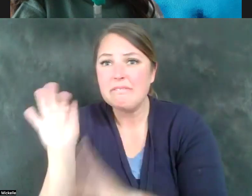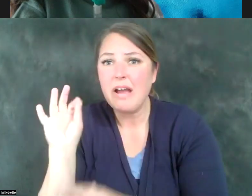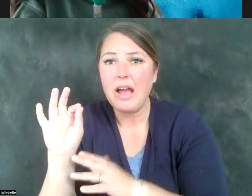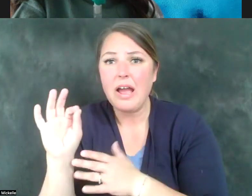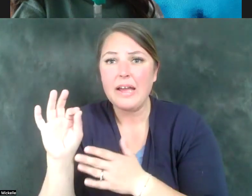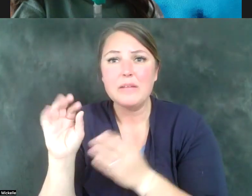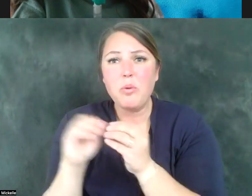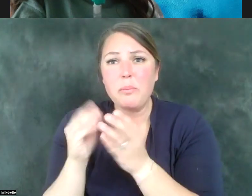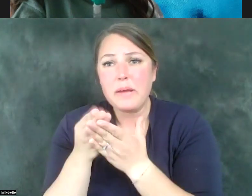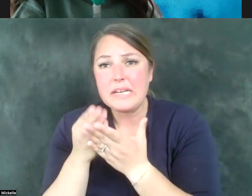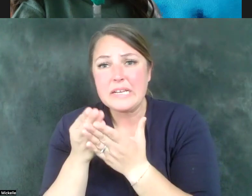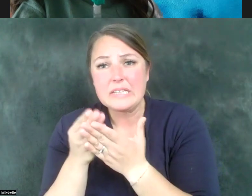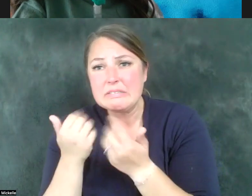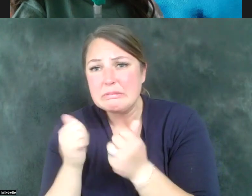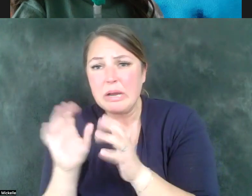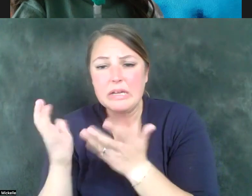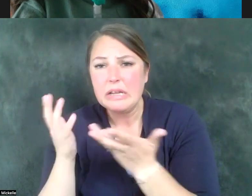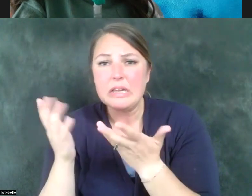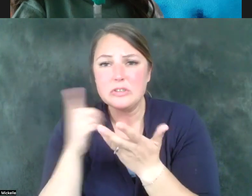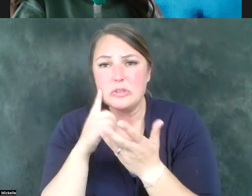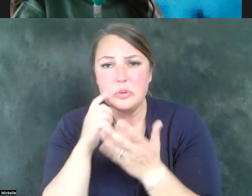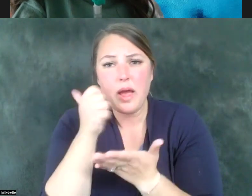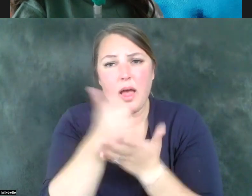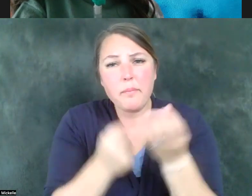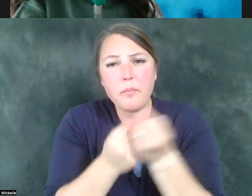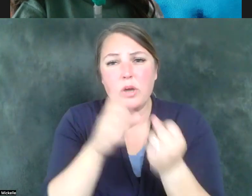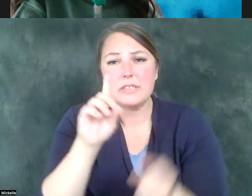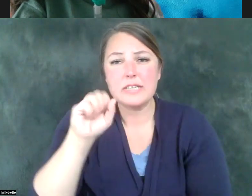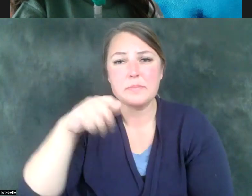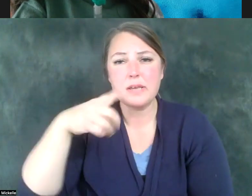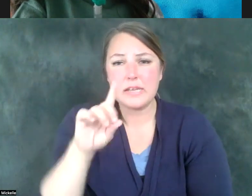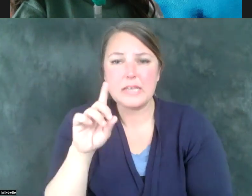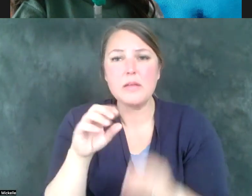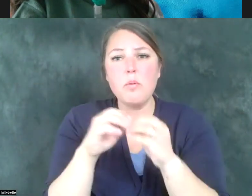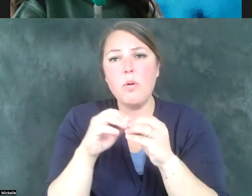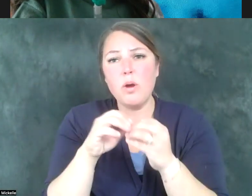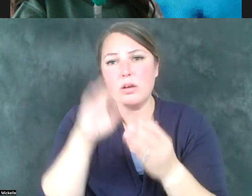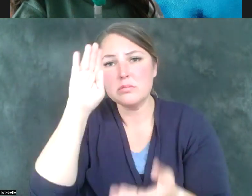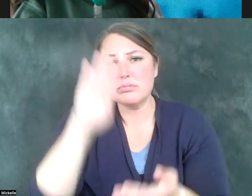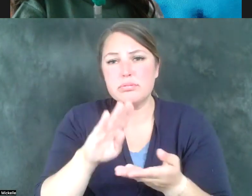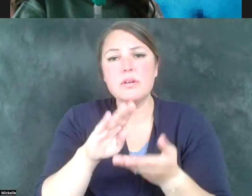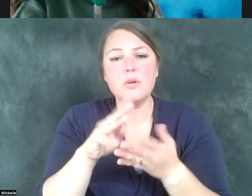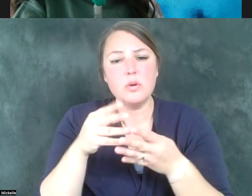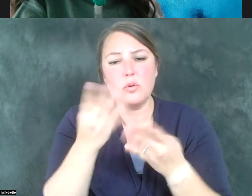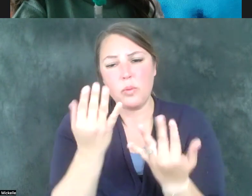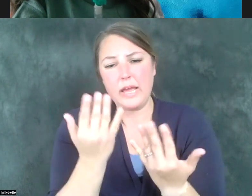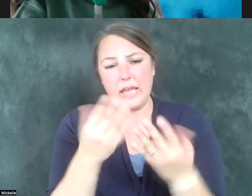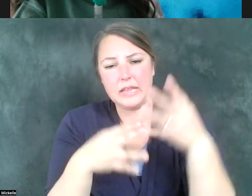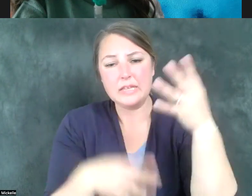I would make sure that we provide, I think we have a crying name for individuals across the state of Utah,